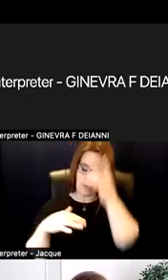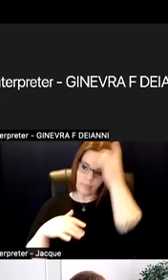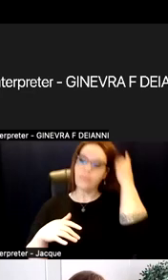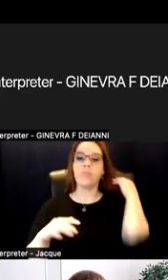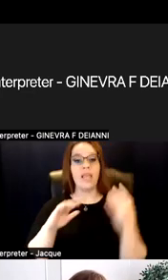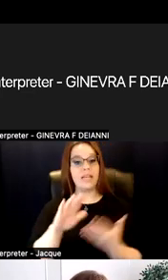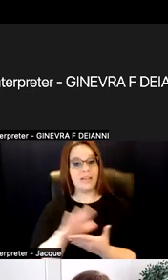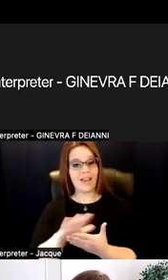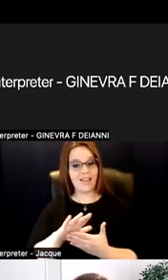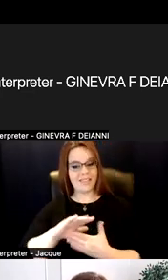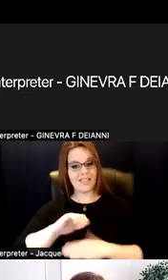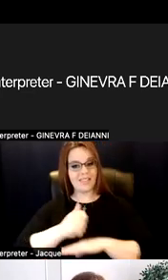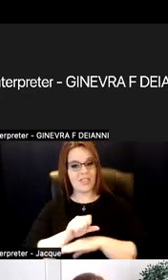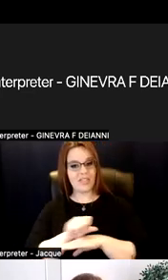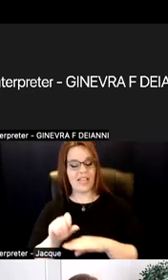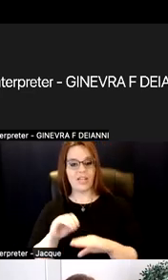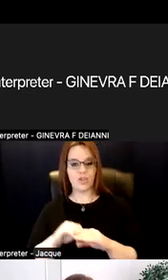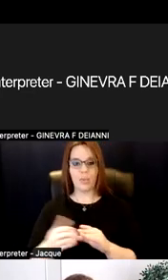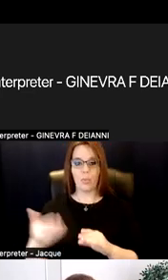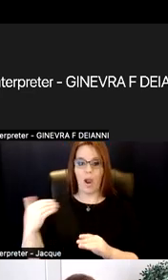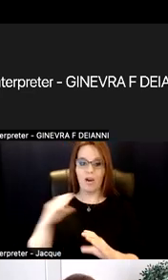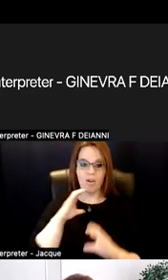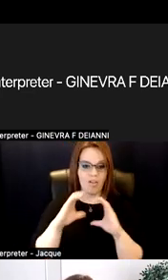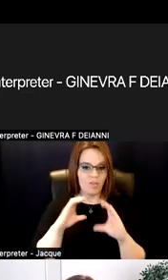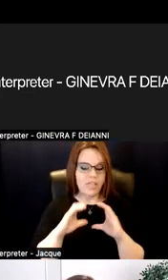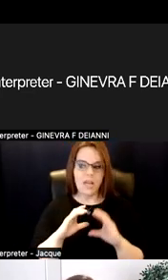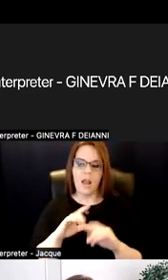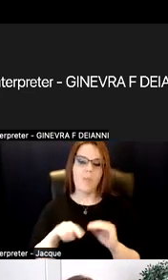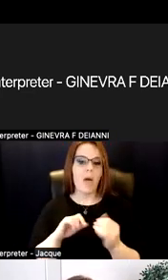in some of the conversation about how neurodiverse people